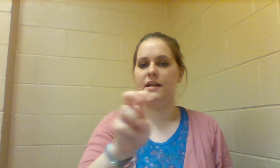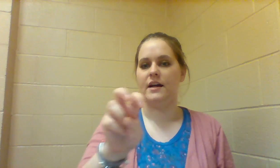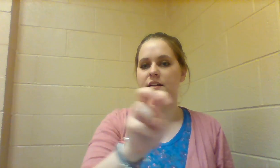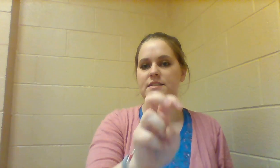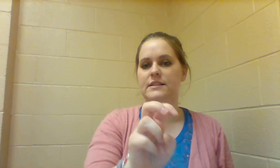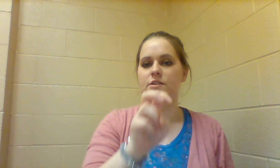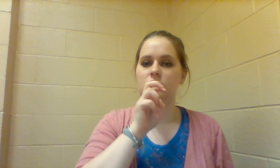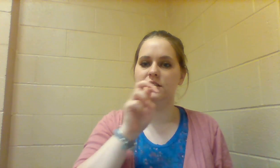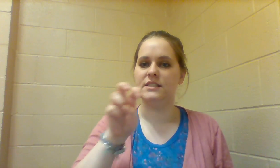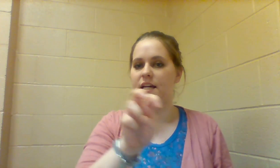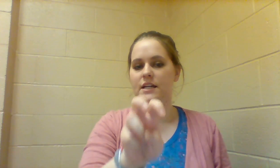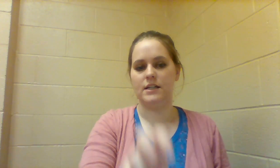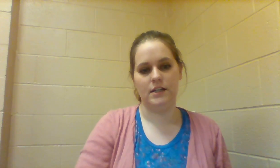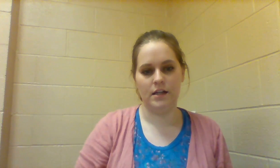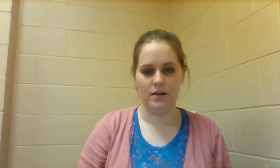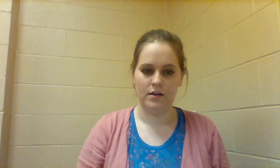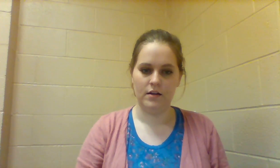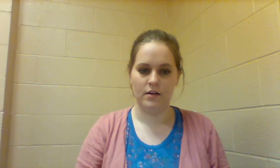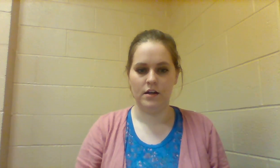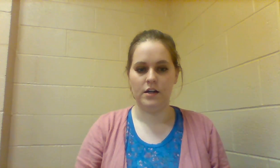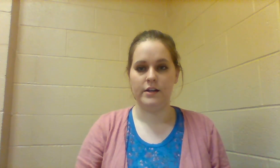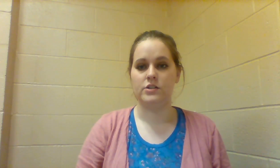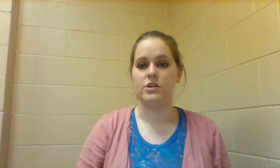and it kind of slithers SNAKE